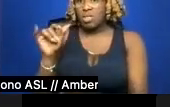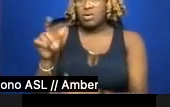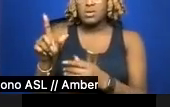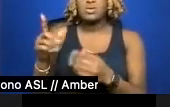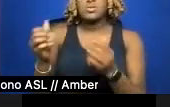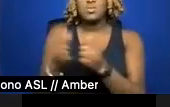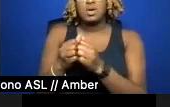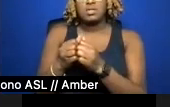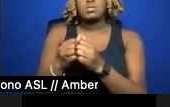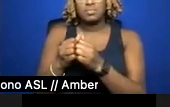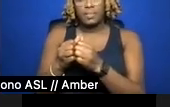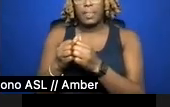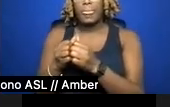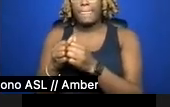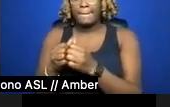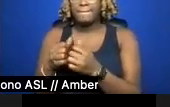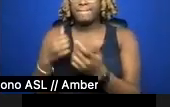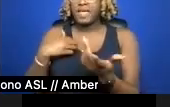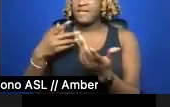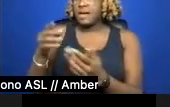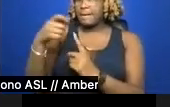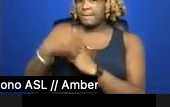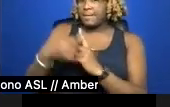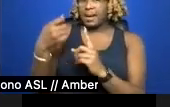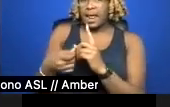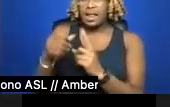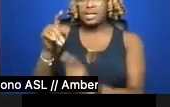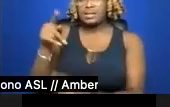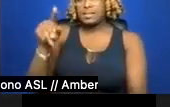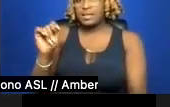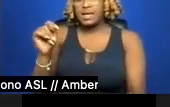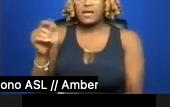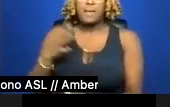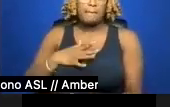as my alibi, I'd track the bears of frolicking by. I swooned,